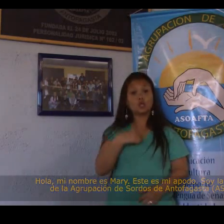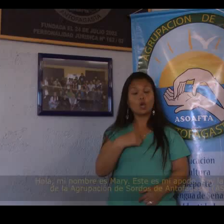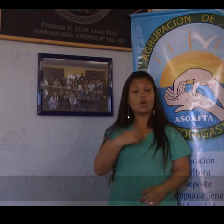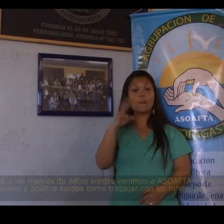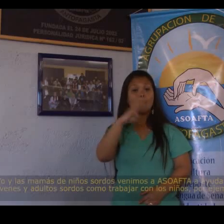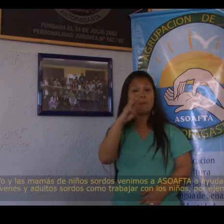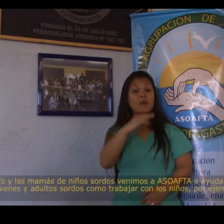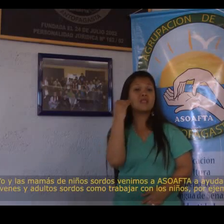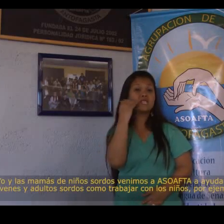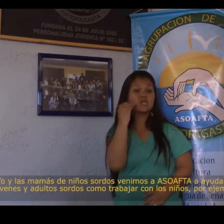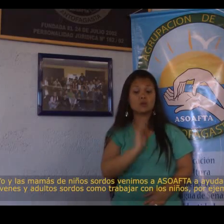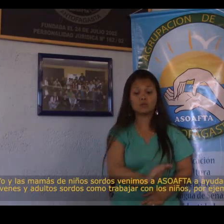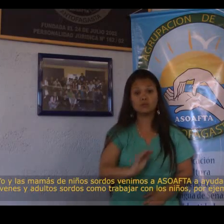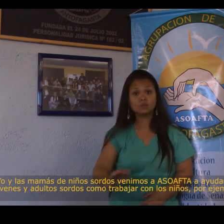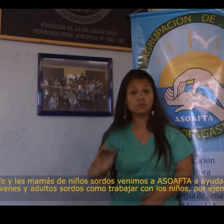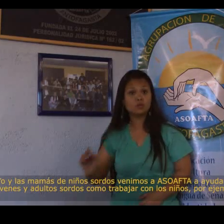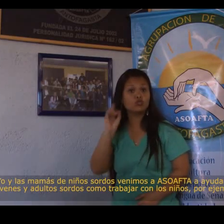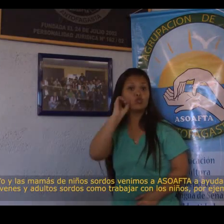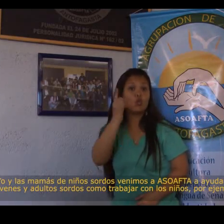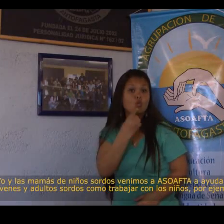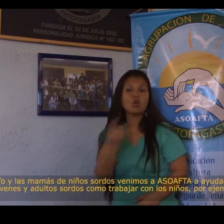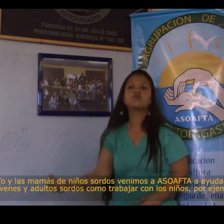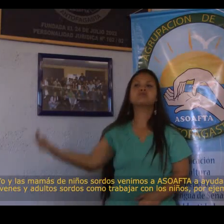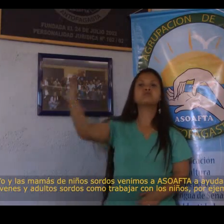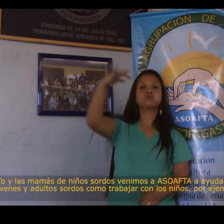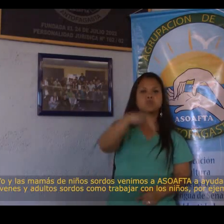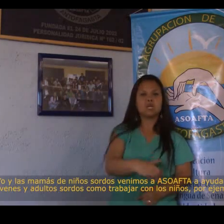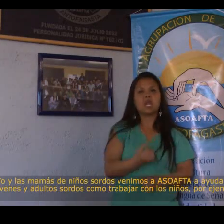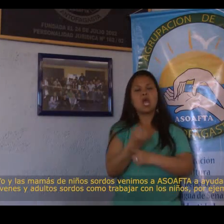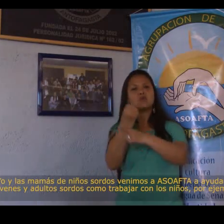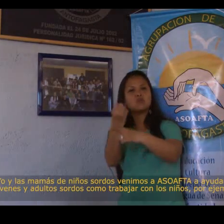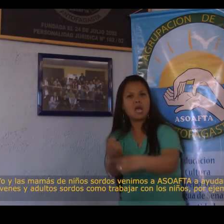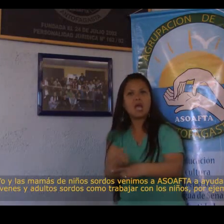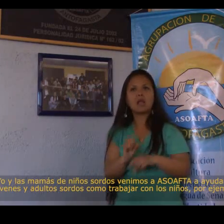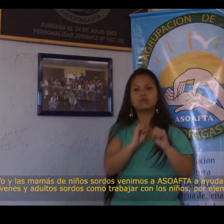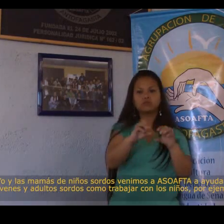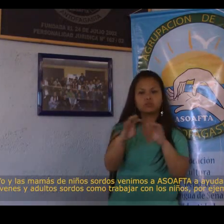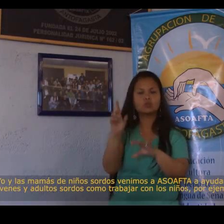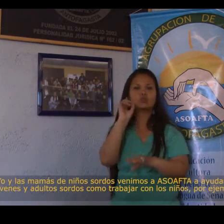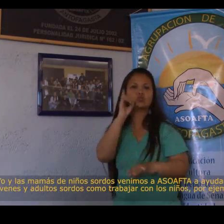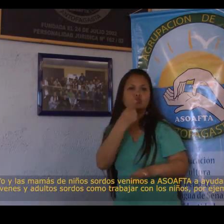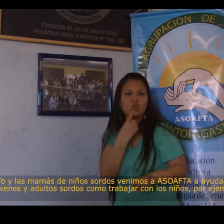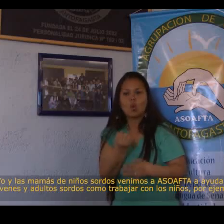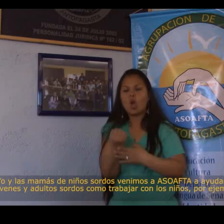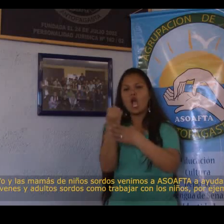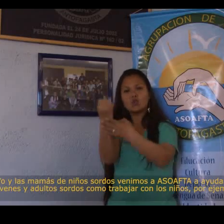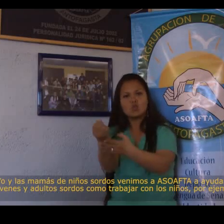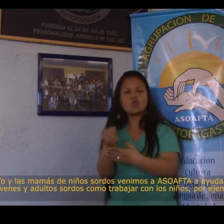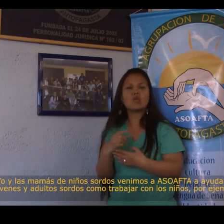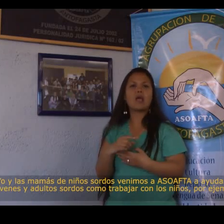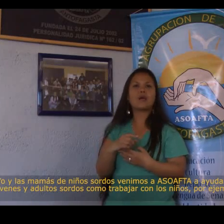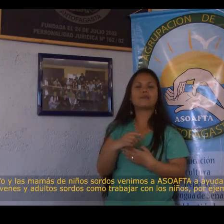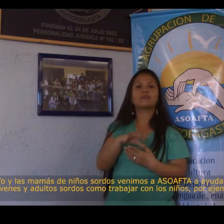The mothers of deaf children and I came to ASOAFTA to help deaf children.